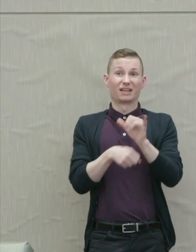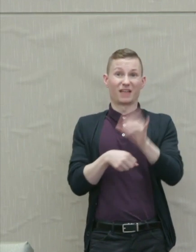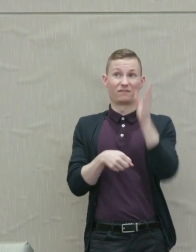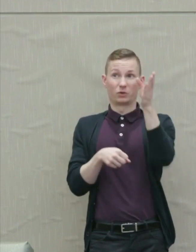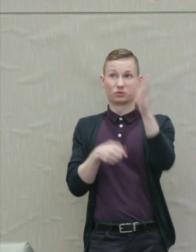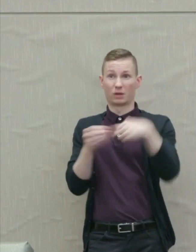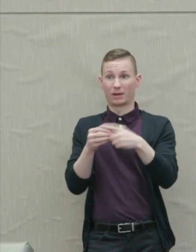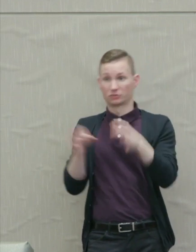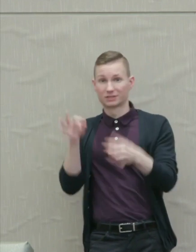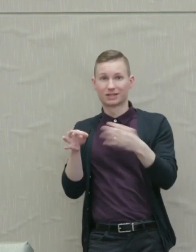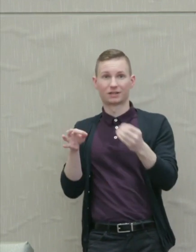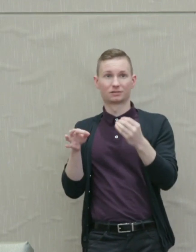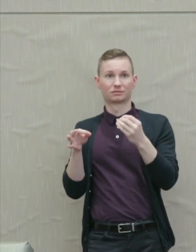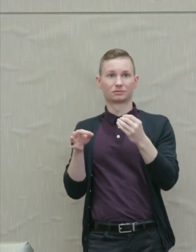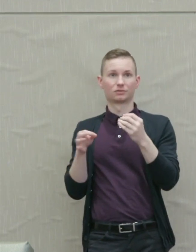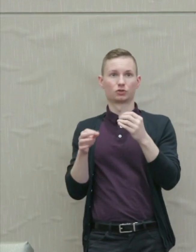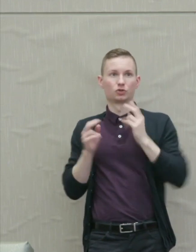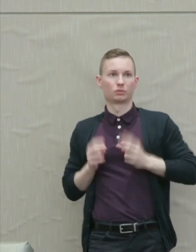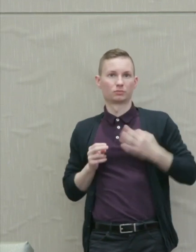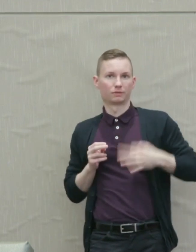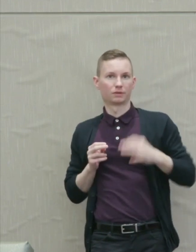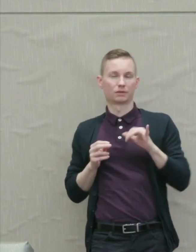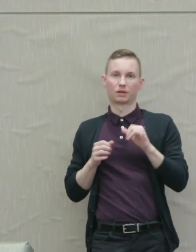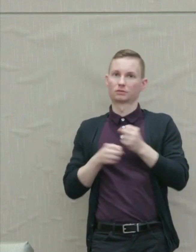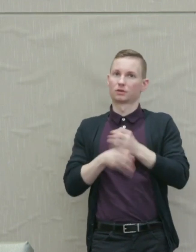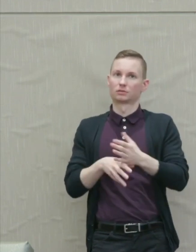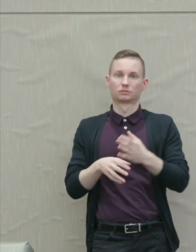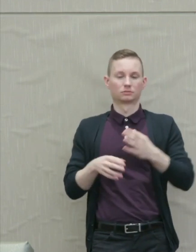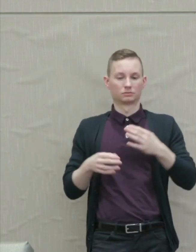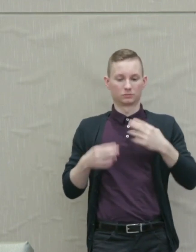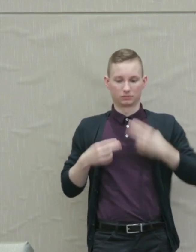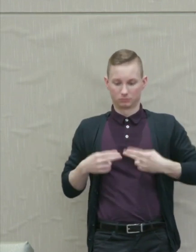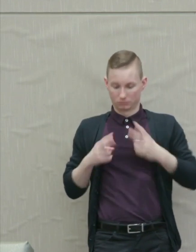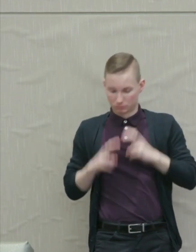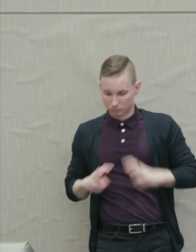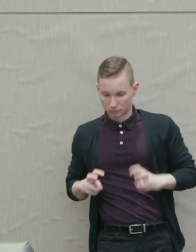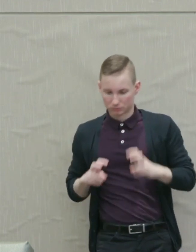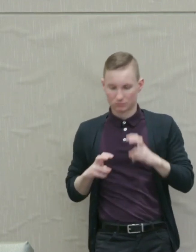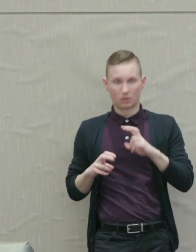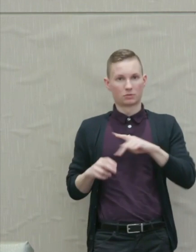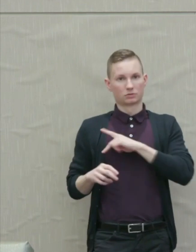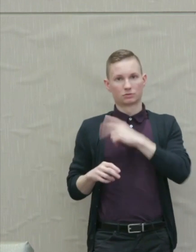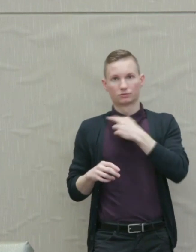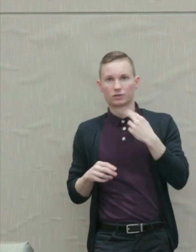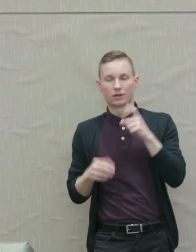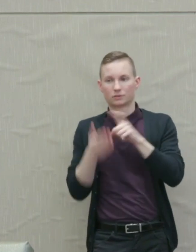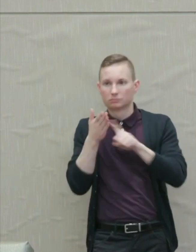It requires self-examination, personal risk, searching critical arguments, and uncertain